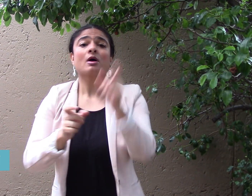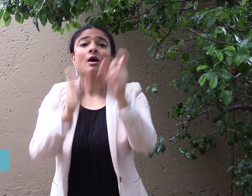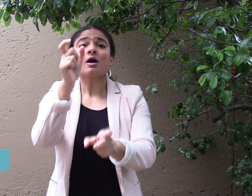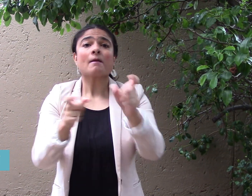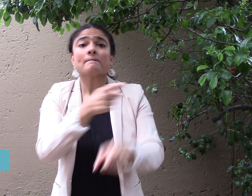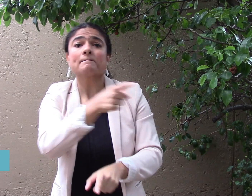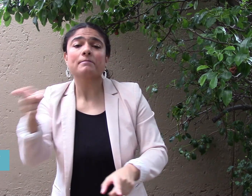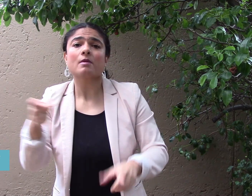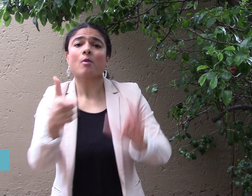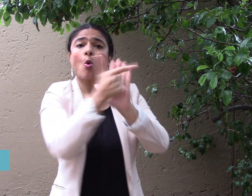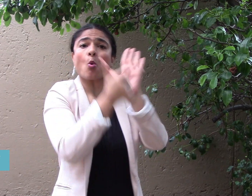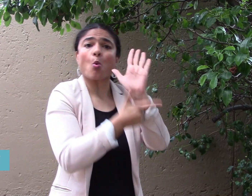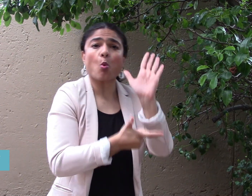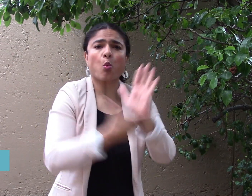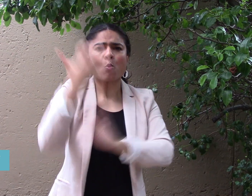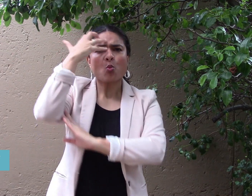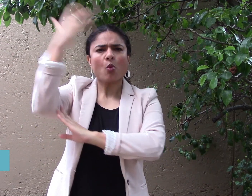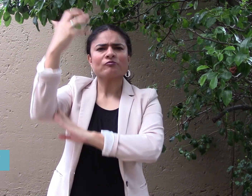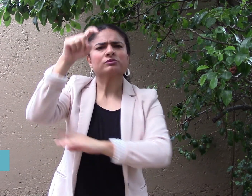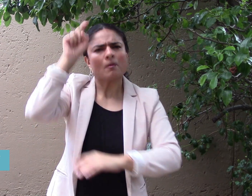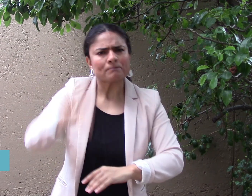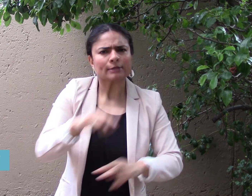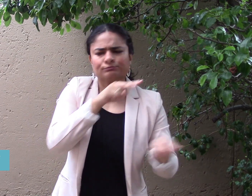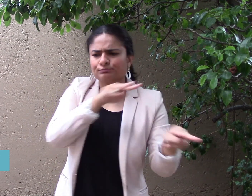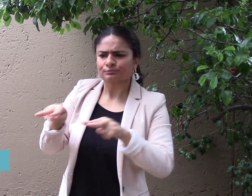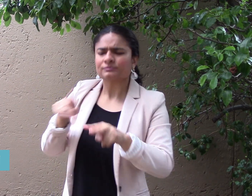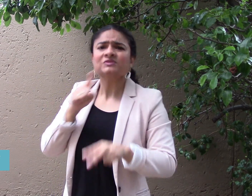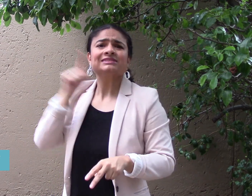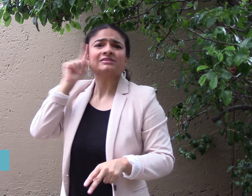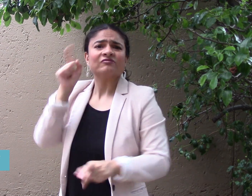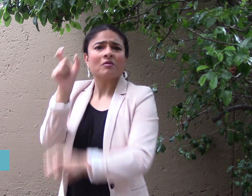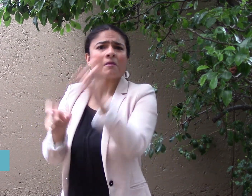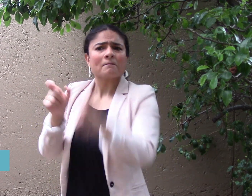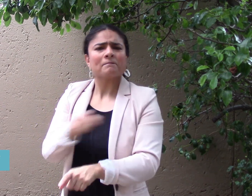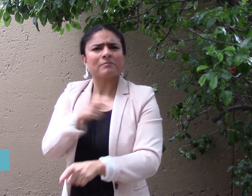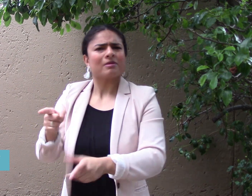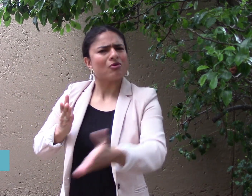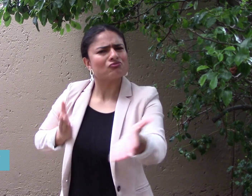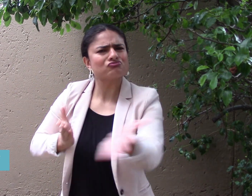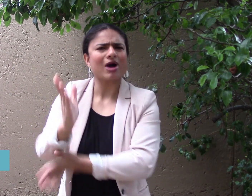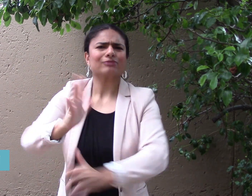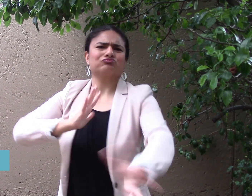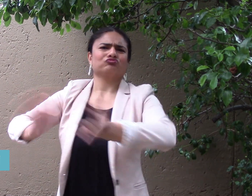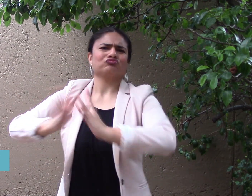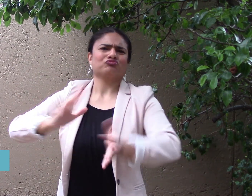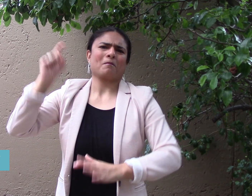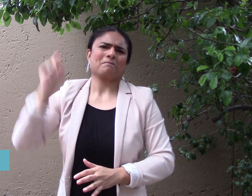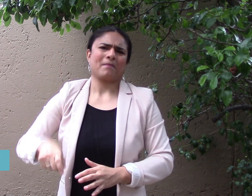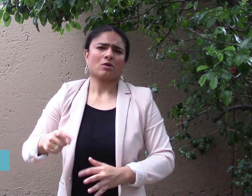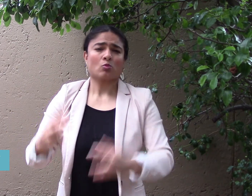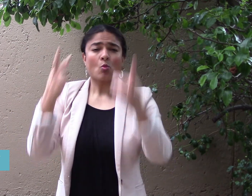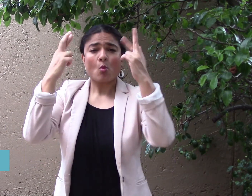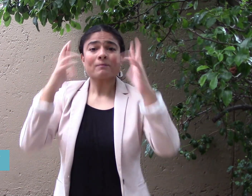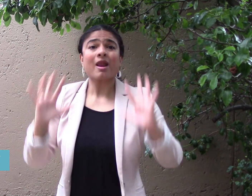and government will respect the right of Deaf people in Egypt to use sign language.